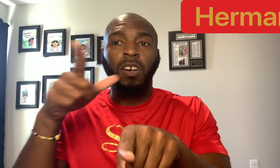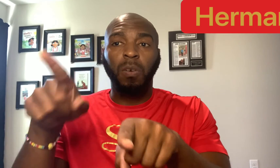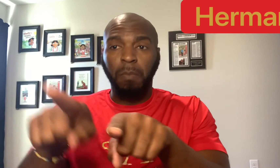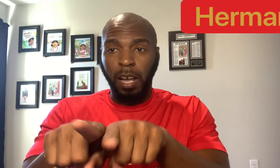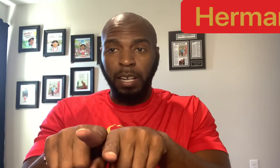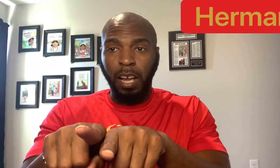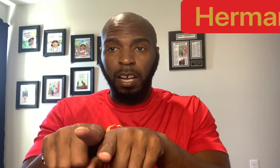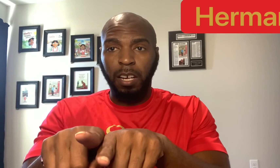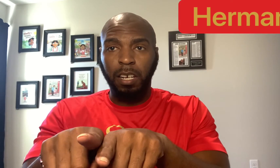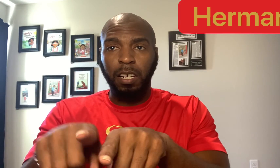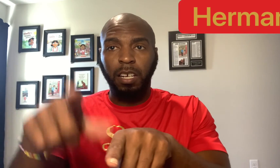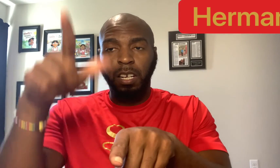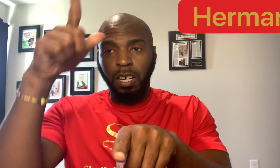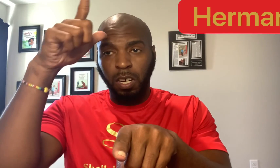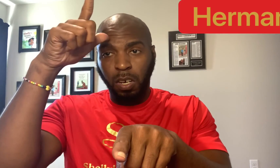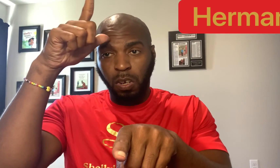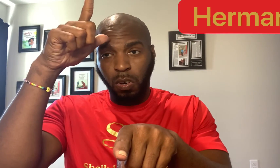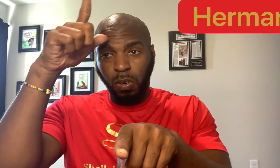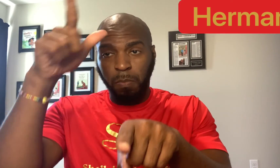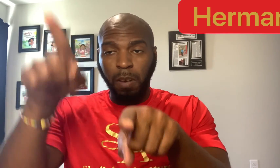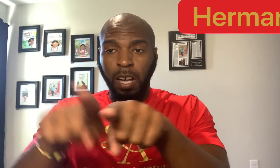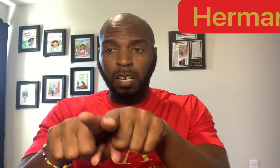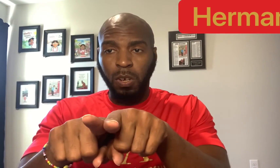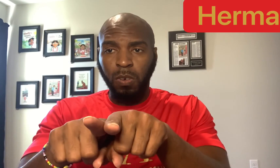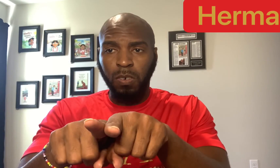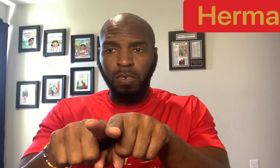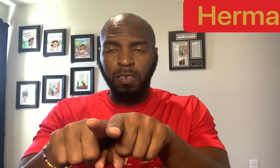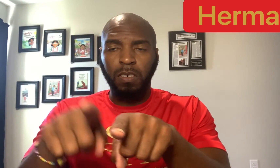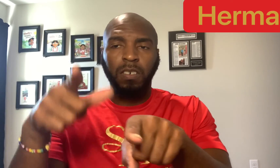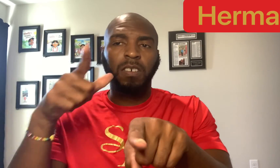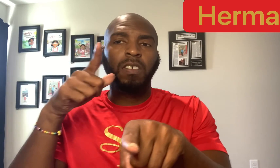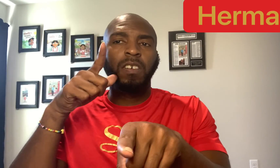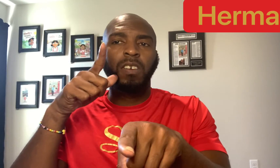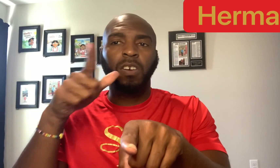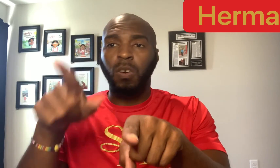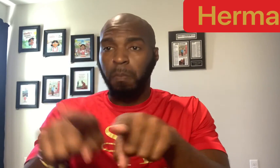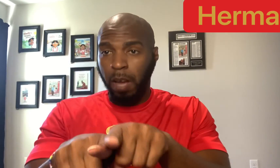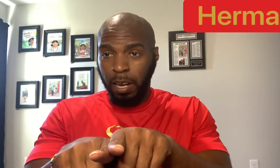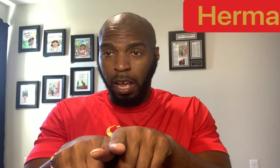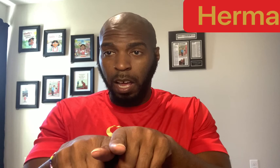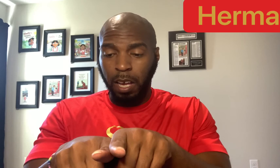Hermana. Hermano. Hermana.